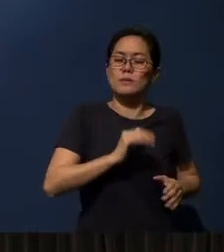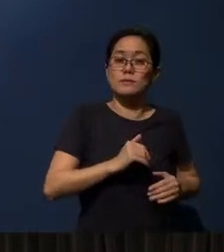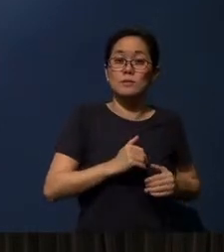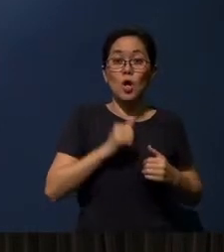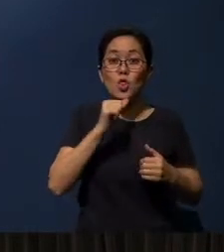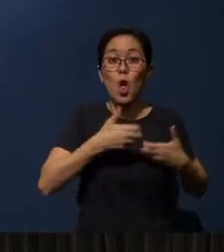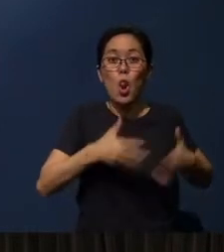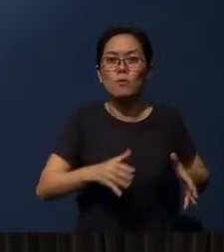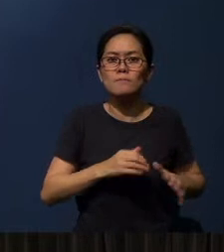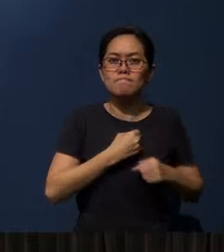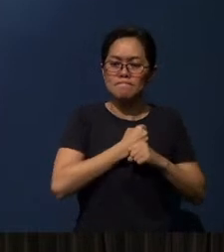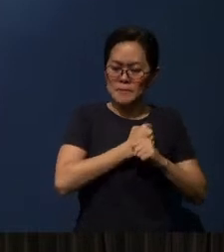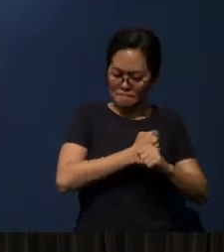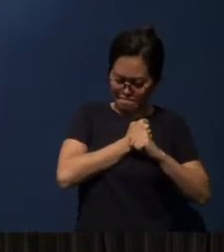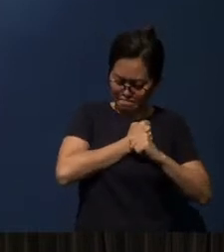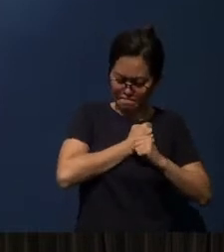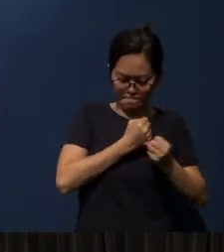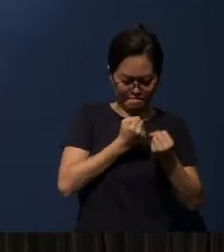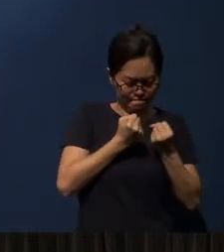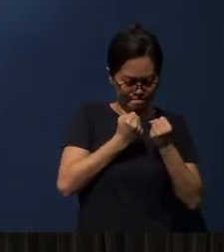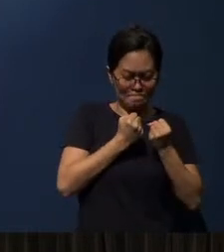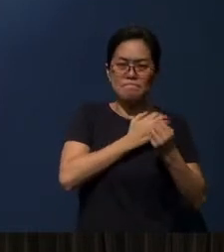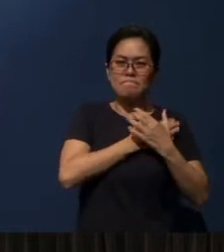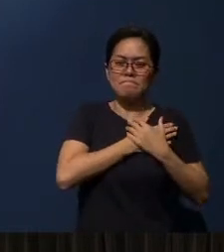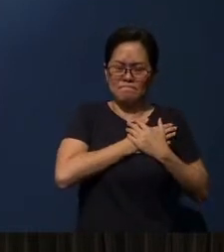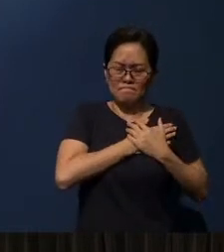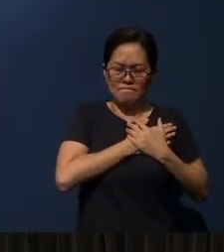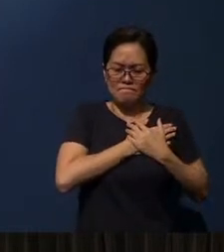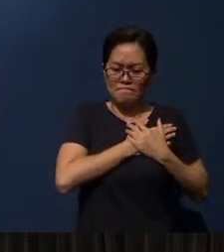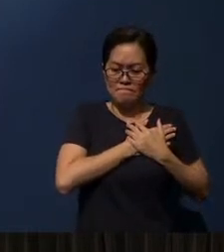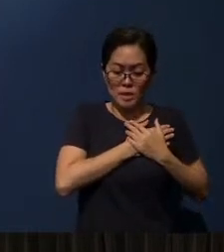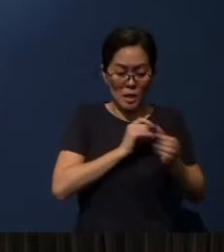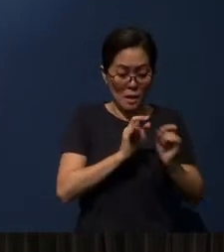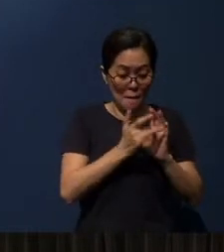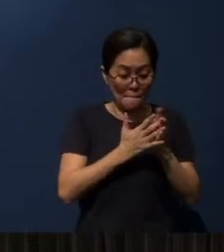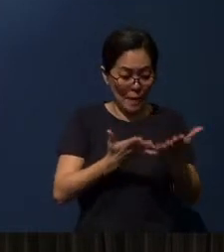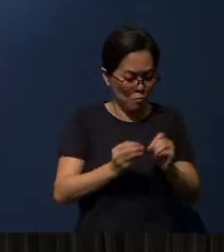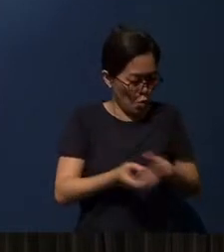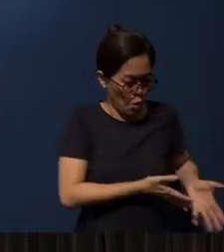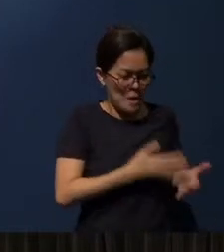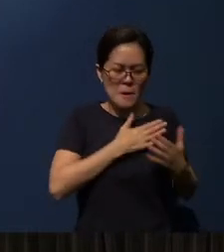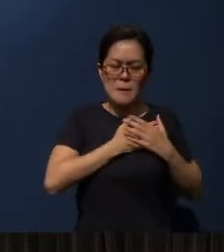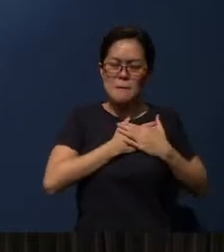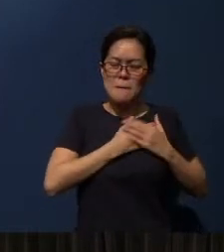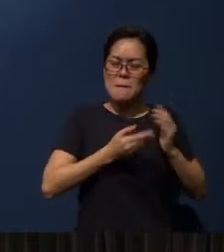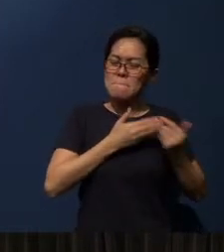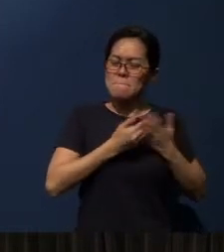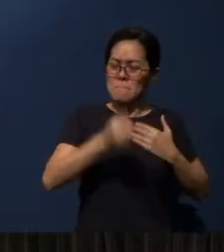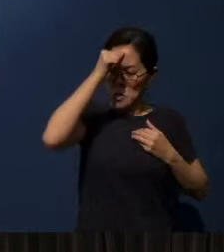It means to have it in my head. That means when I don't even have my Bible before me, I will remember it.